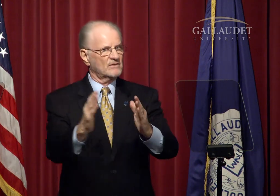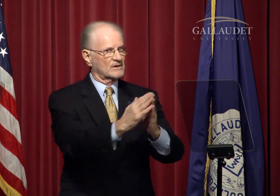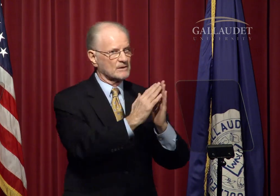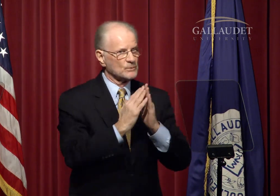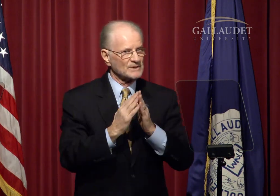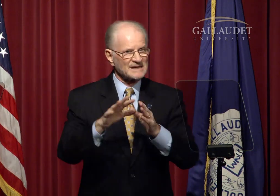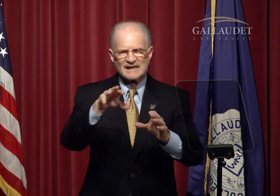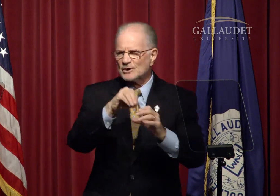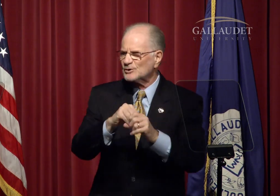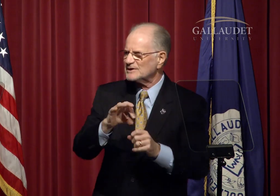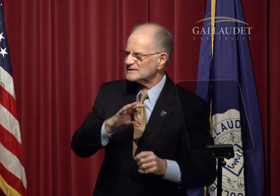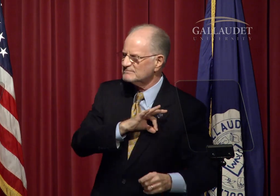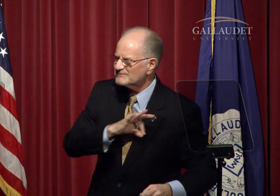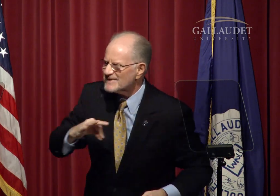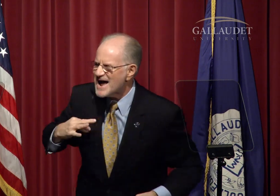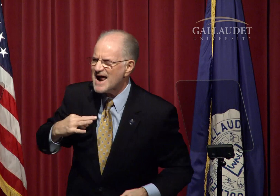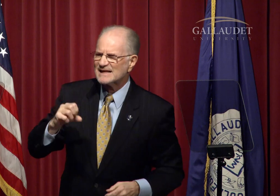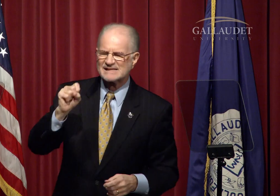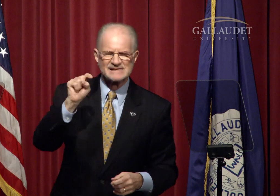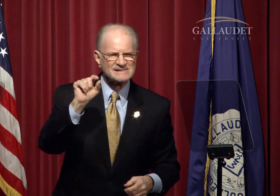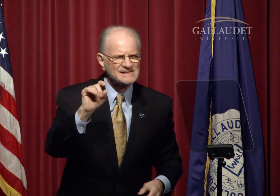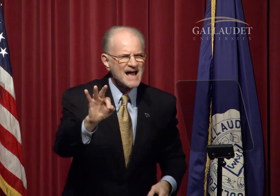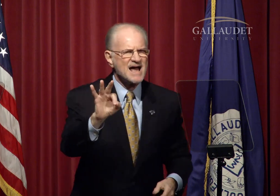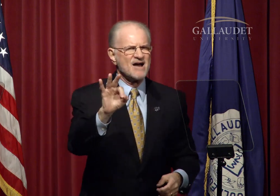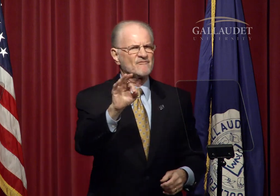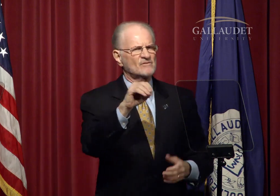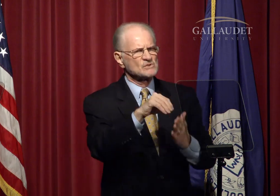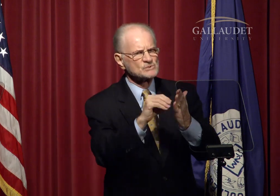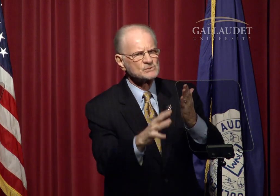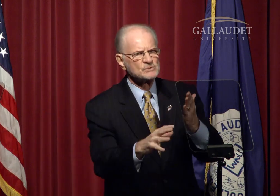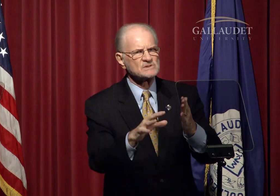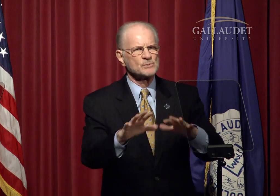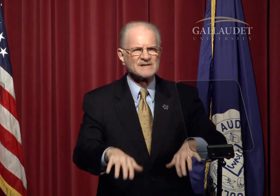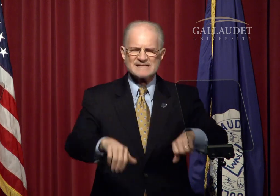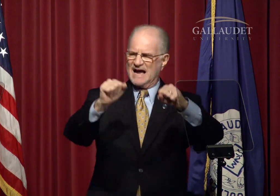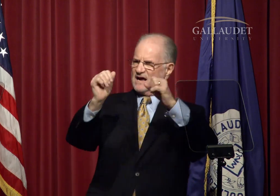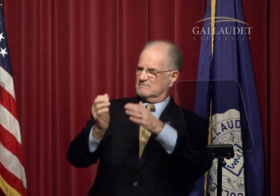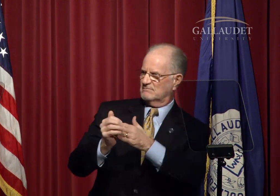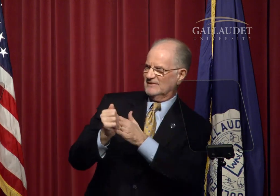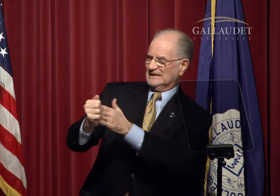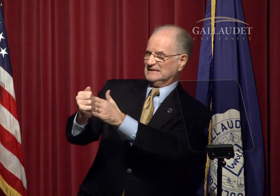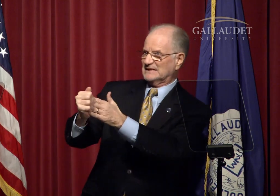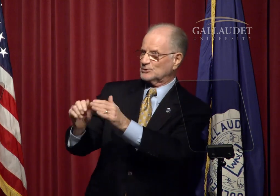and the community including faculty, staff and students